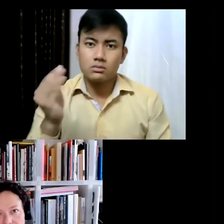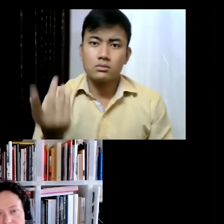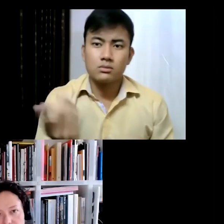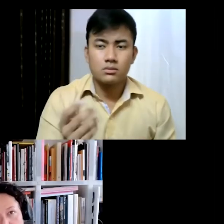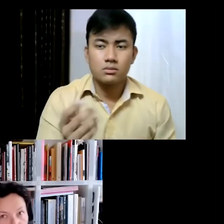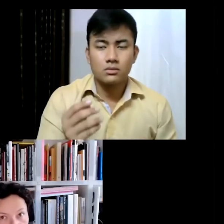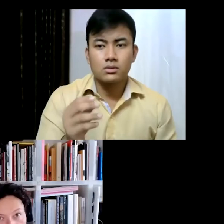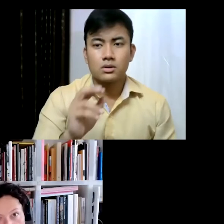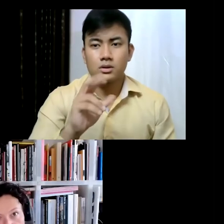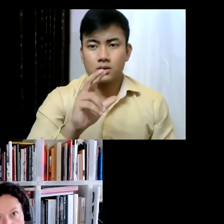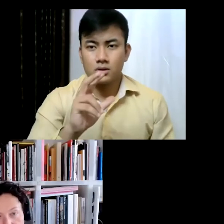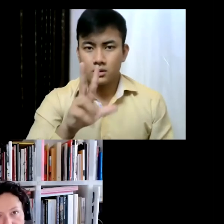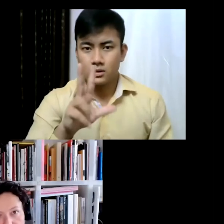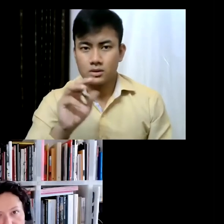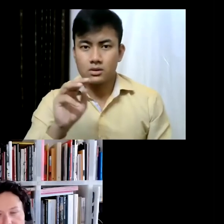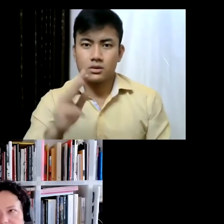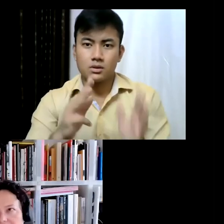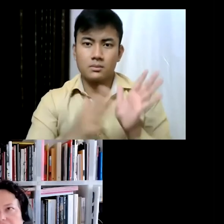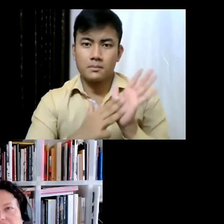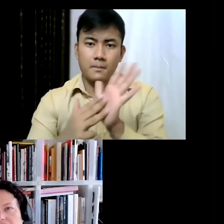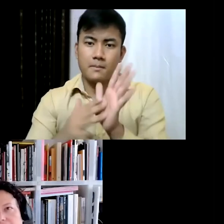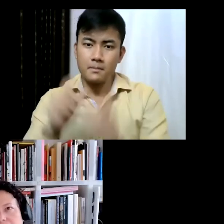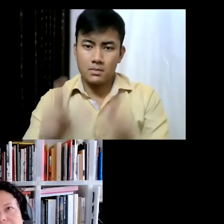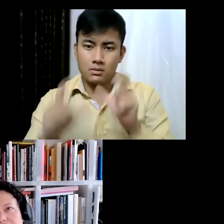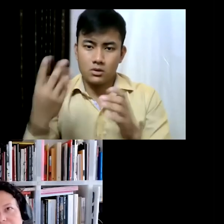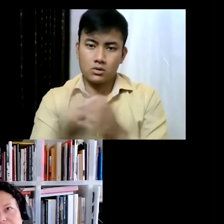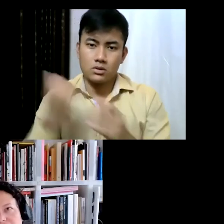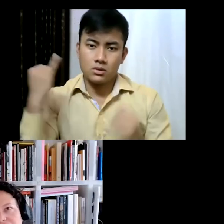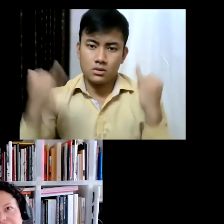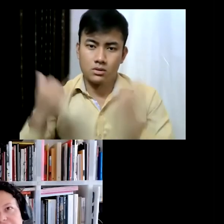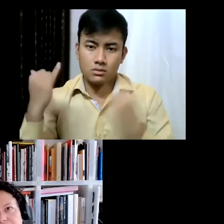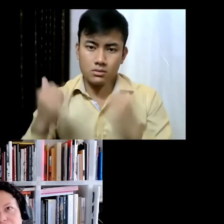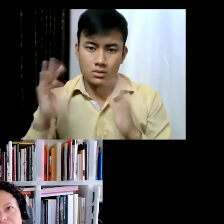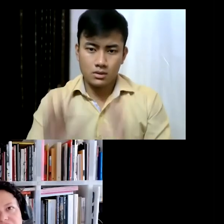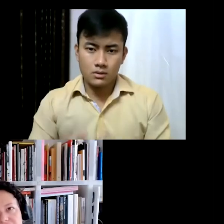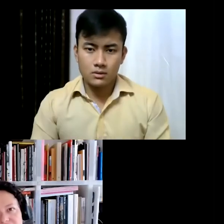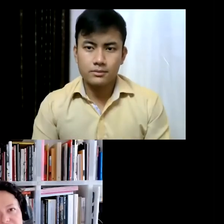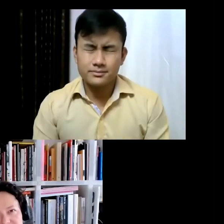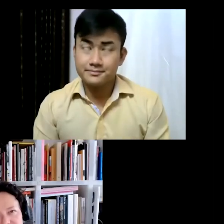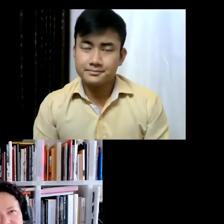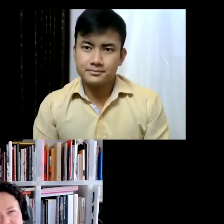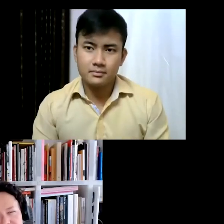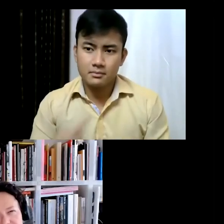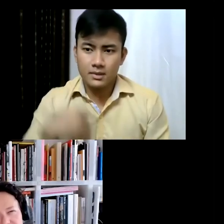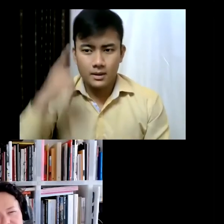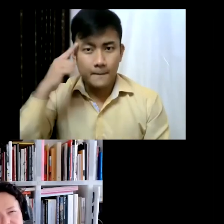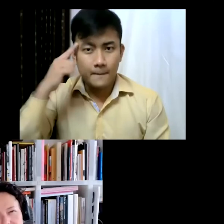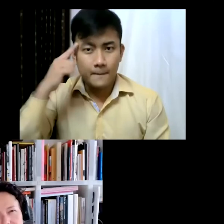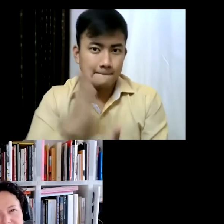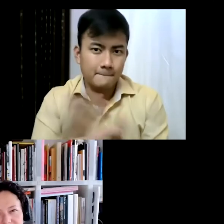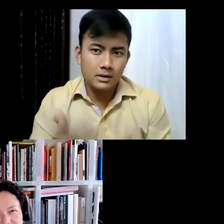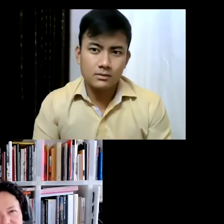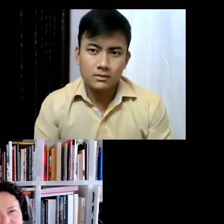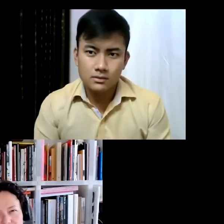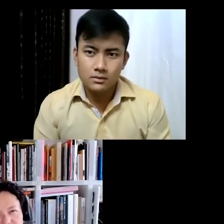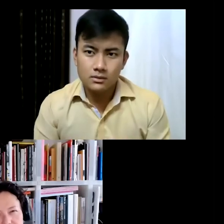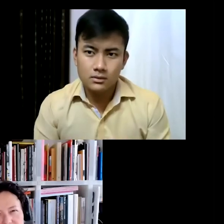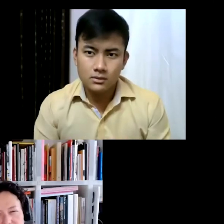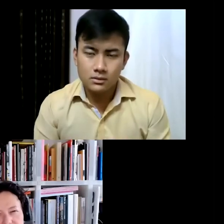coming all year long... I believe the most visited day is Mother's Day which is in May